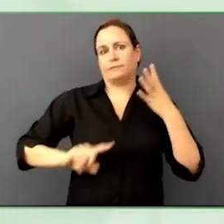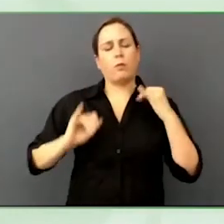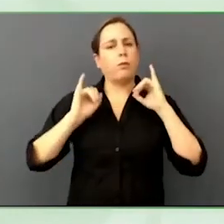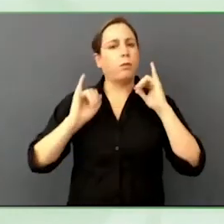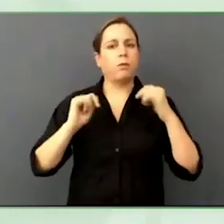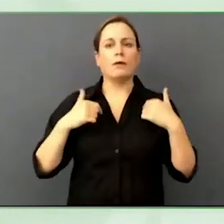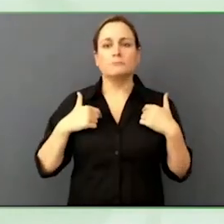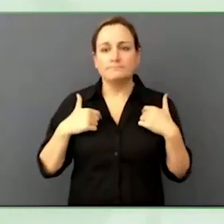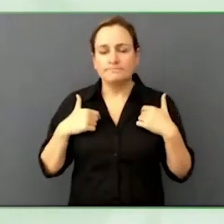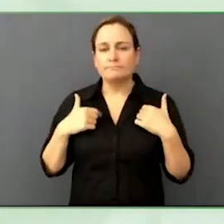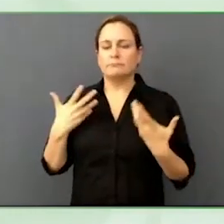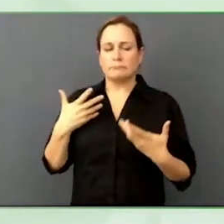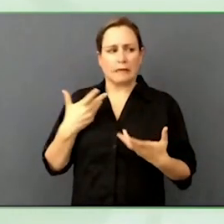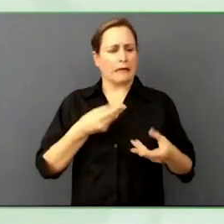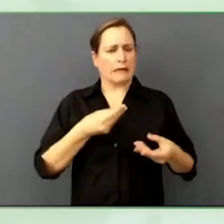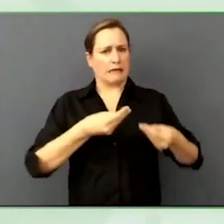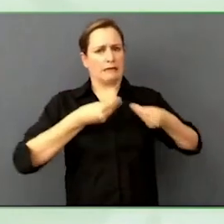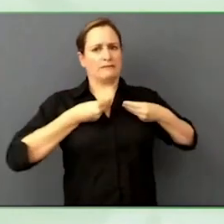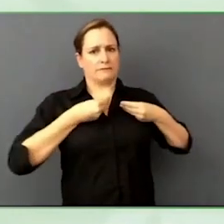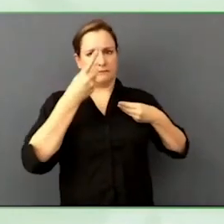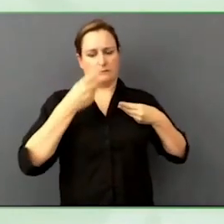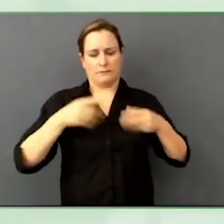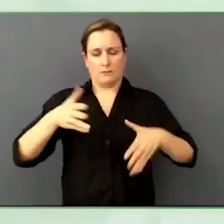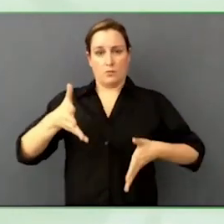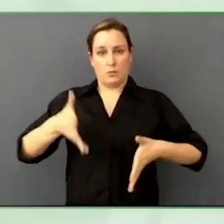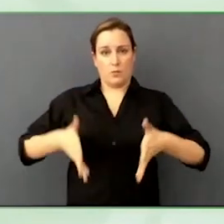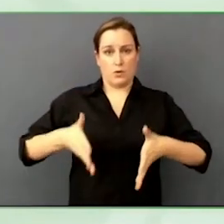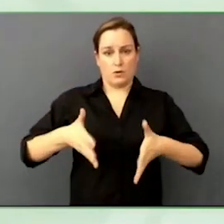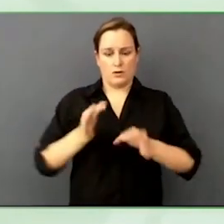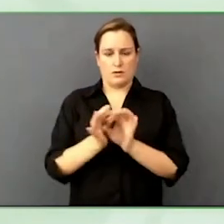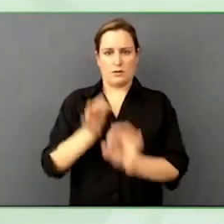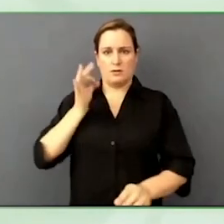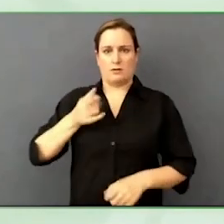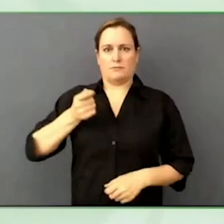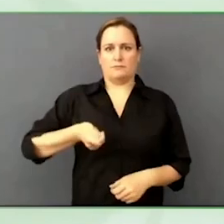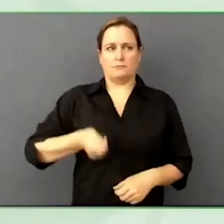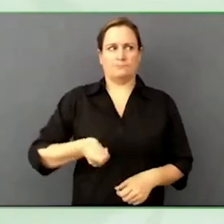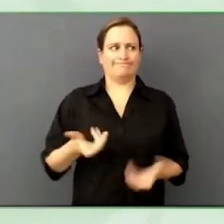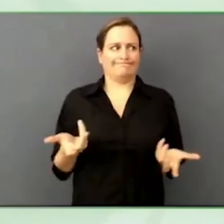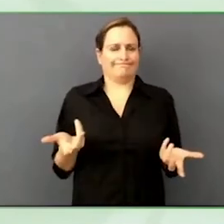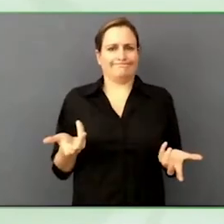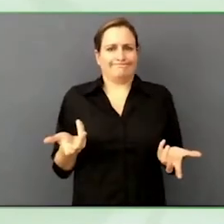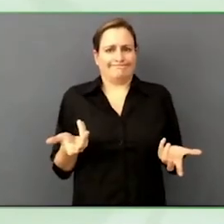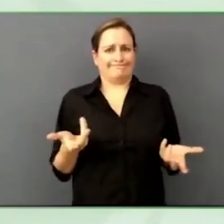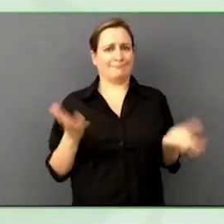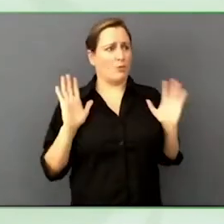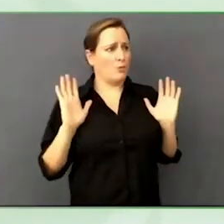Any human would want to belong, be part of the group, a tribe, we want